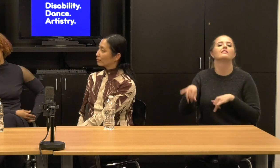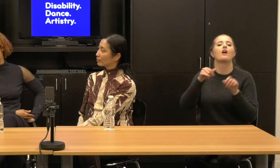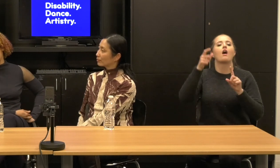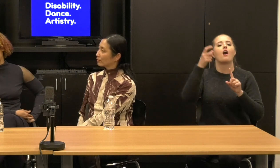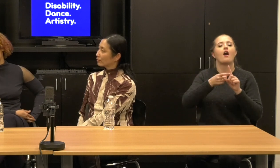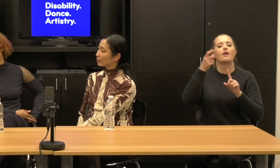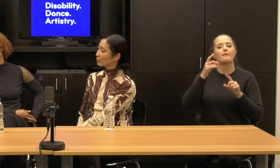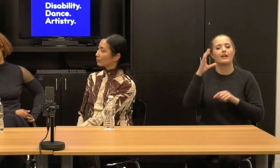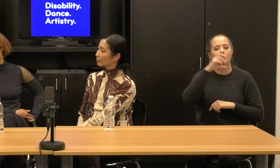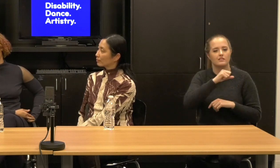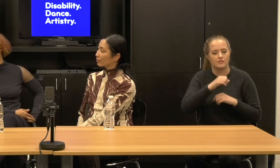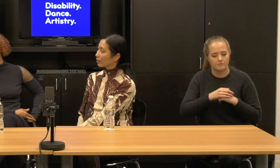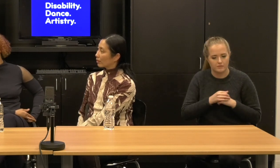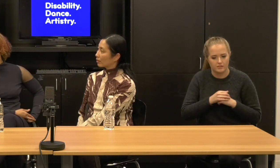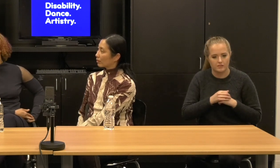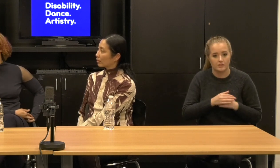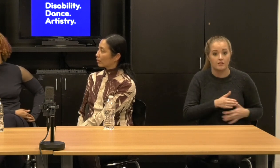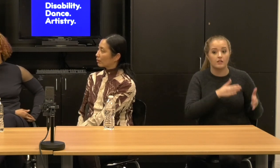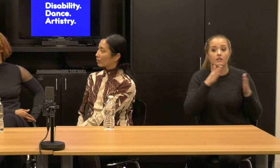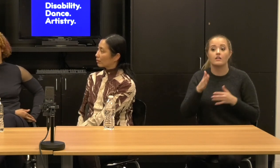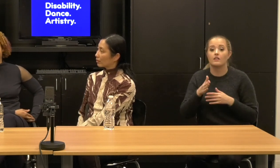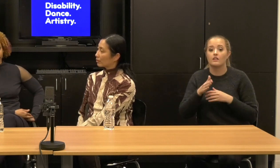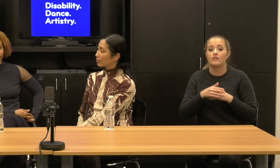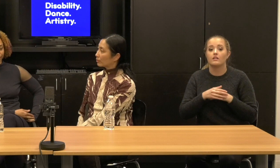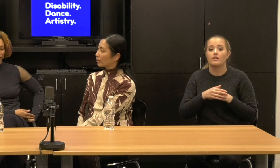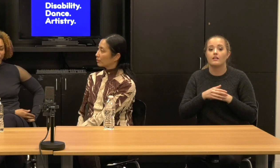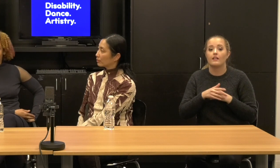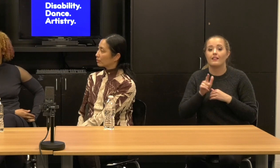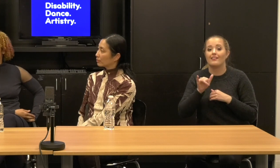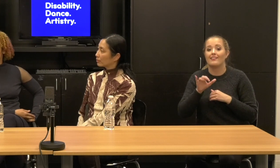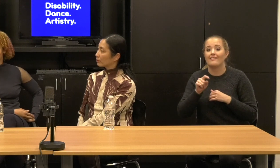only about lived experience or it's only therapeutic, right?